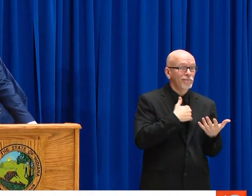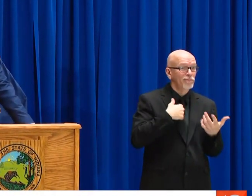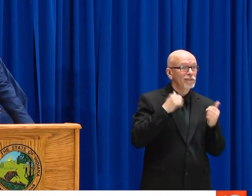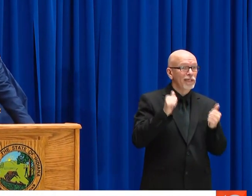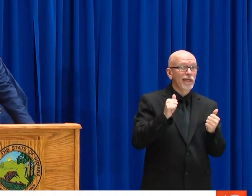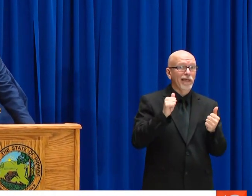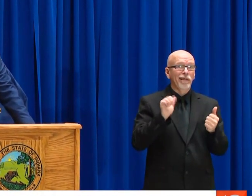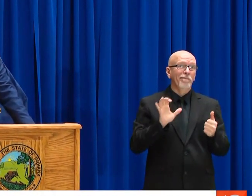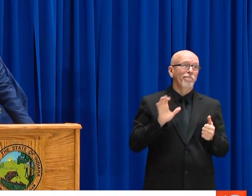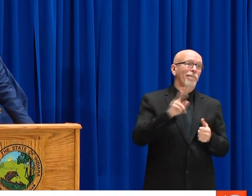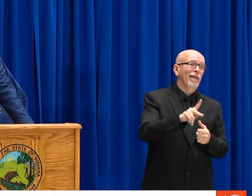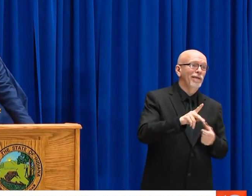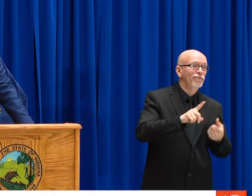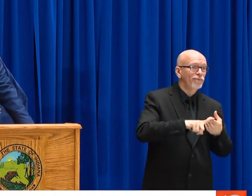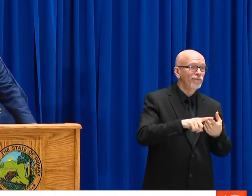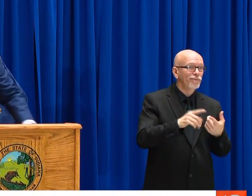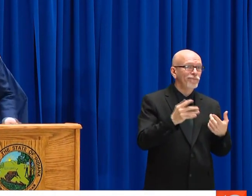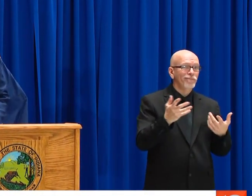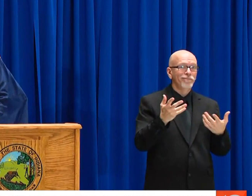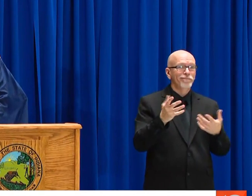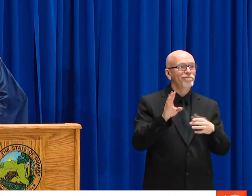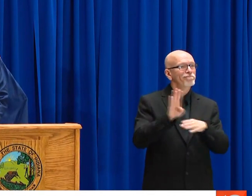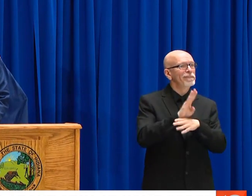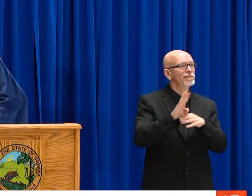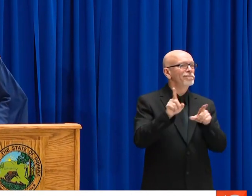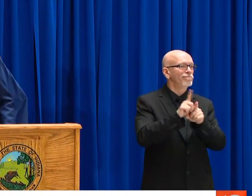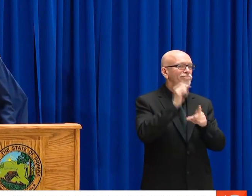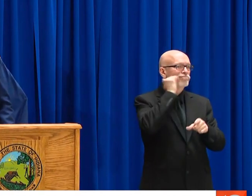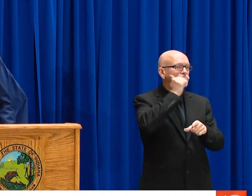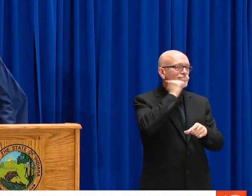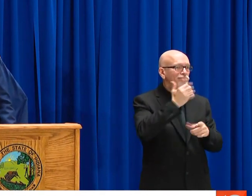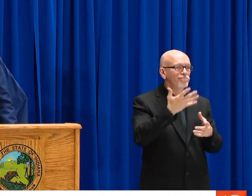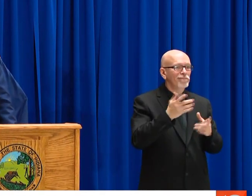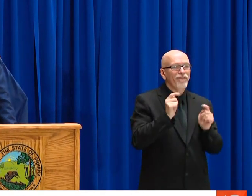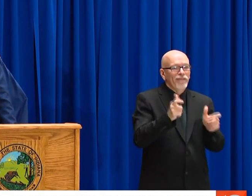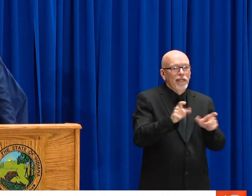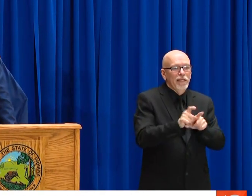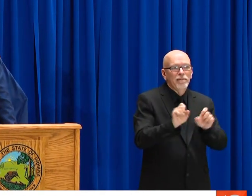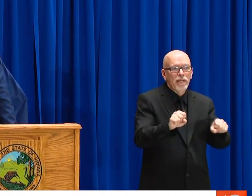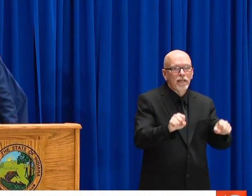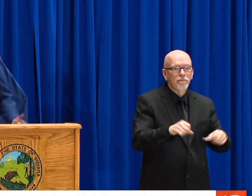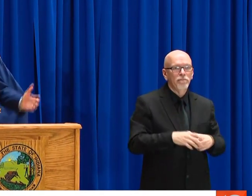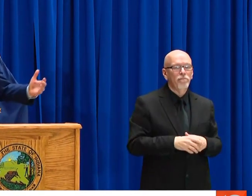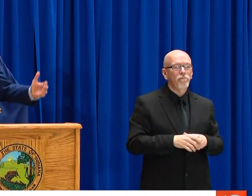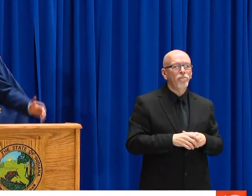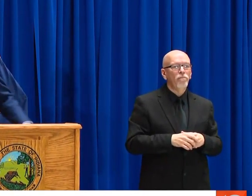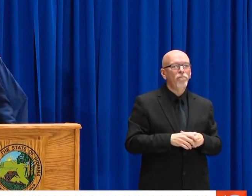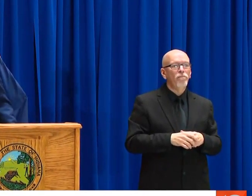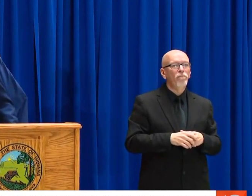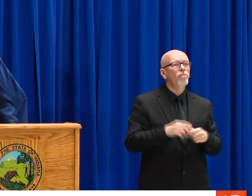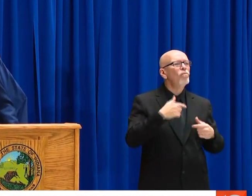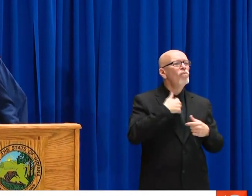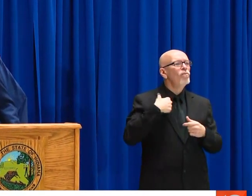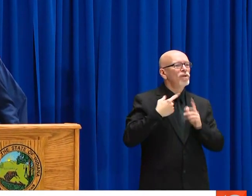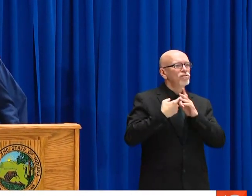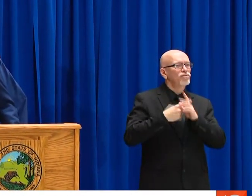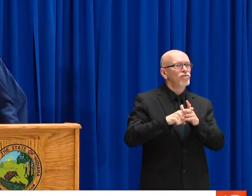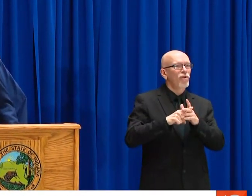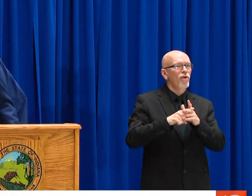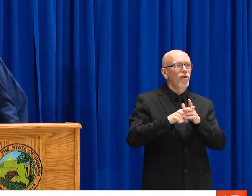WONDER WHAT YOUR THOUGHTS WERE ON THAT. WELL, I'M HOPEFUL TOO THAT WE